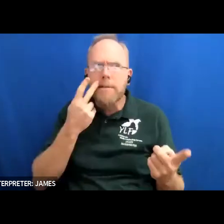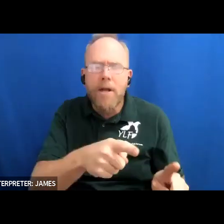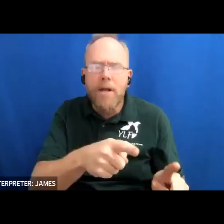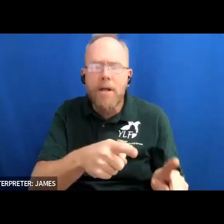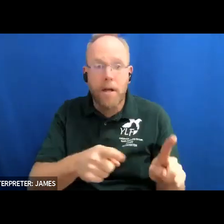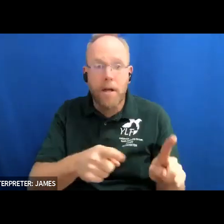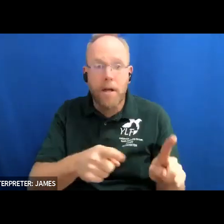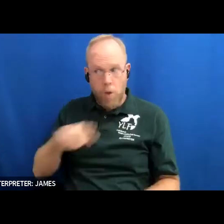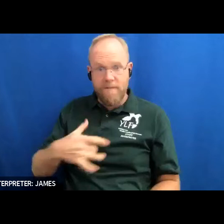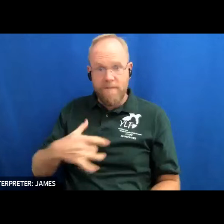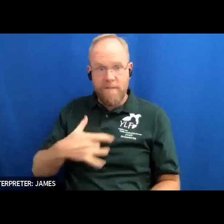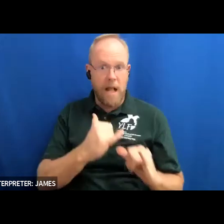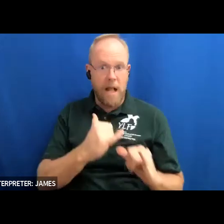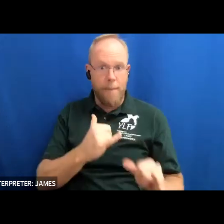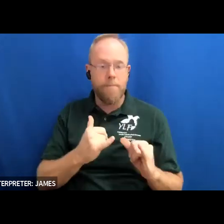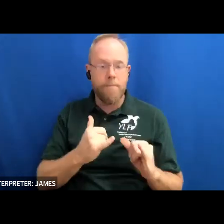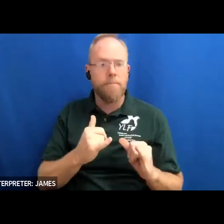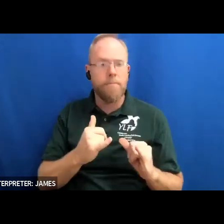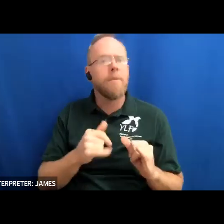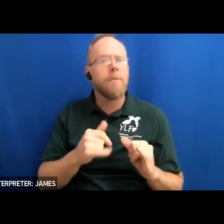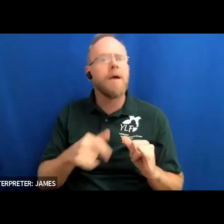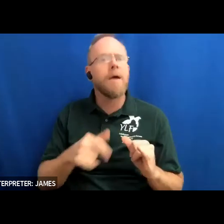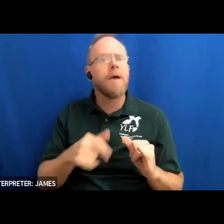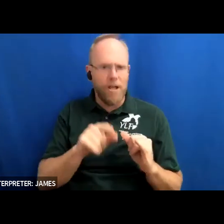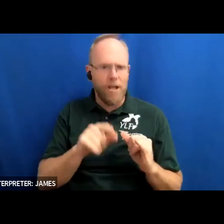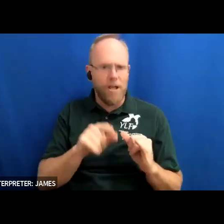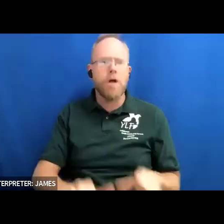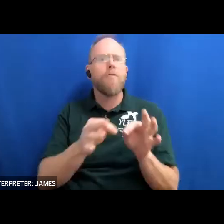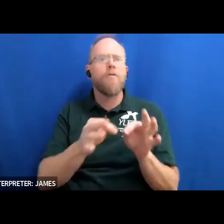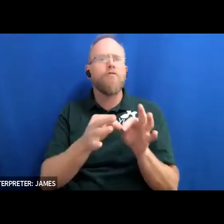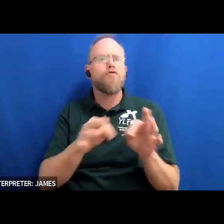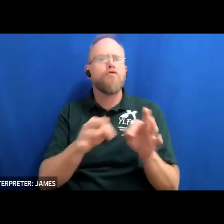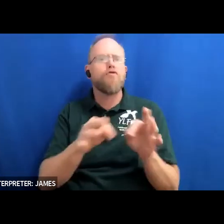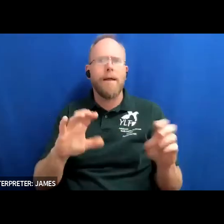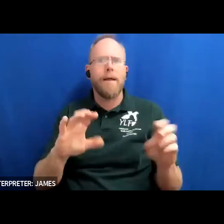they are encouraged to adopt the phrase as a class motto while they are reading and studying the book